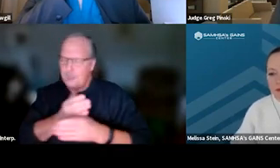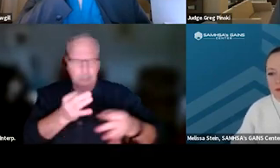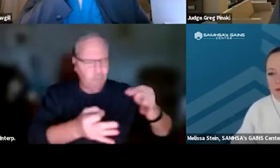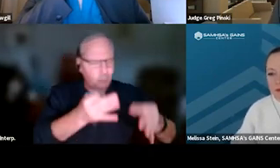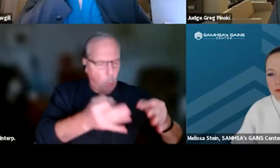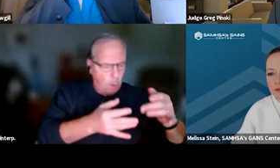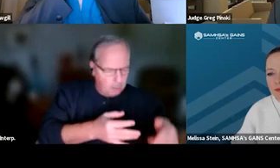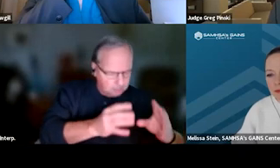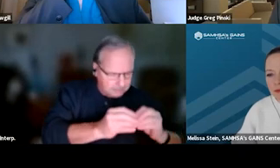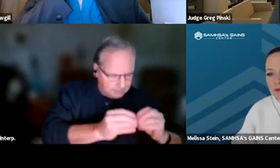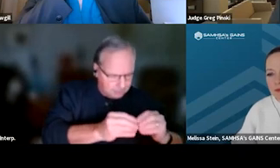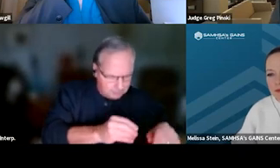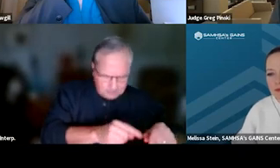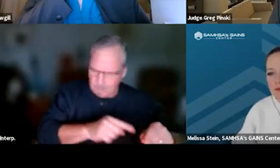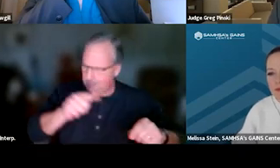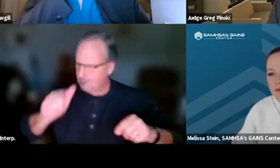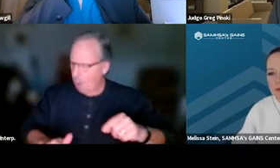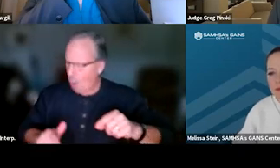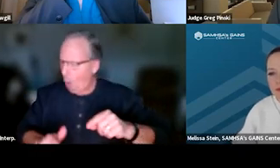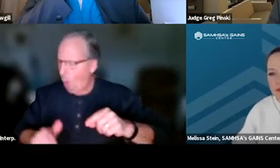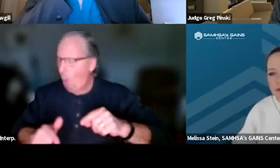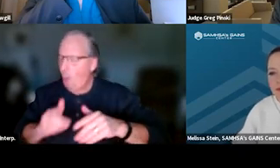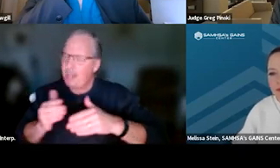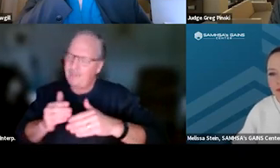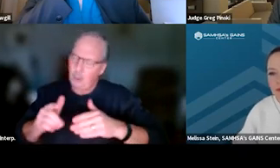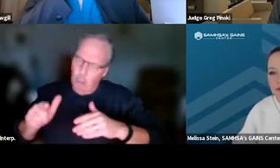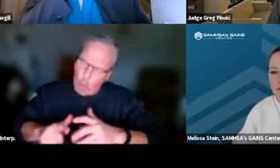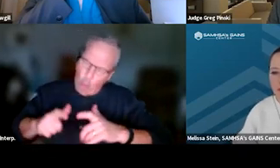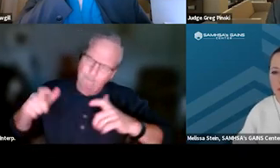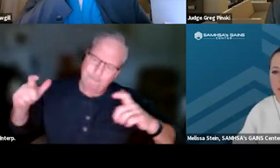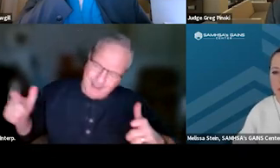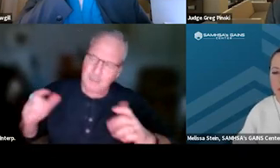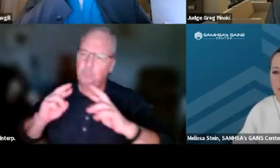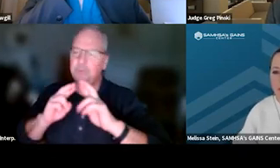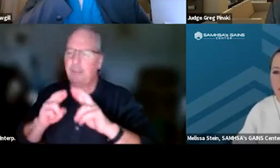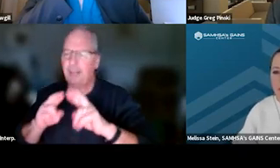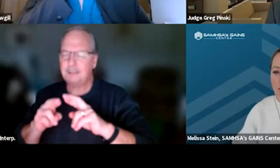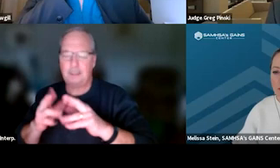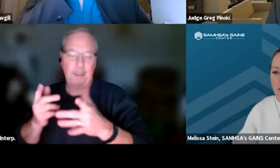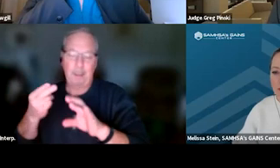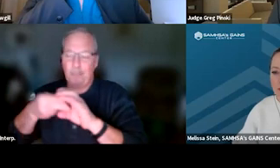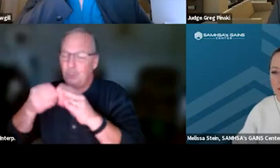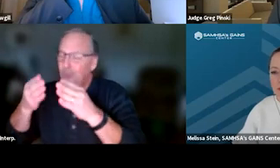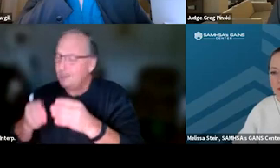Maybe it's a low level, low magnitude response. Maybe a participant, you know,